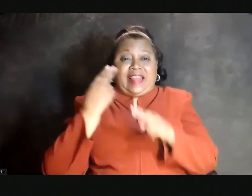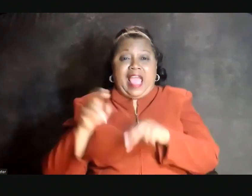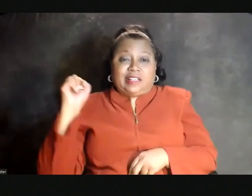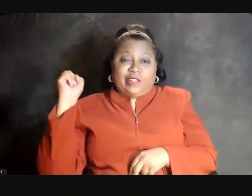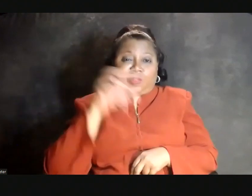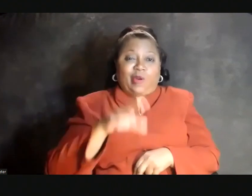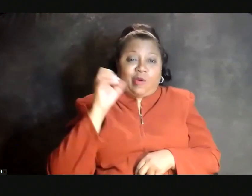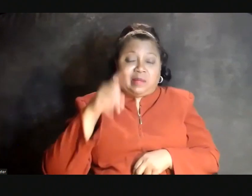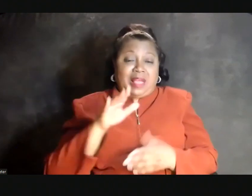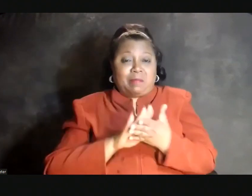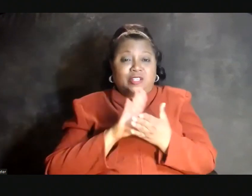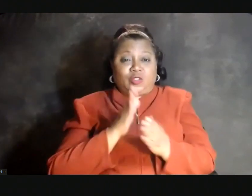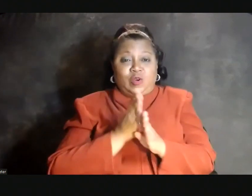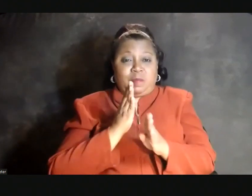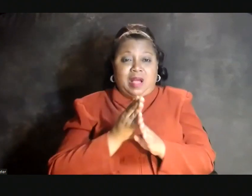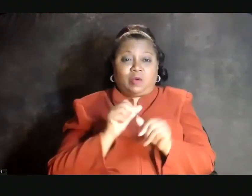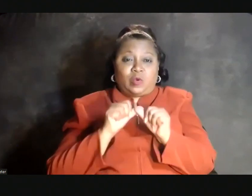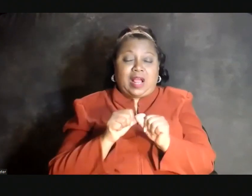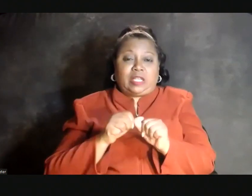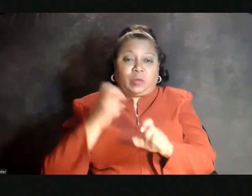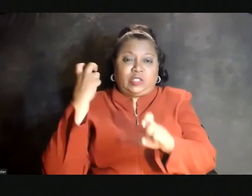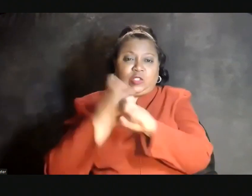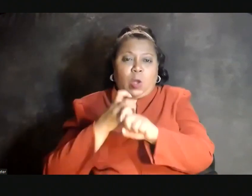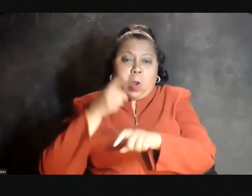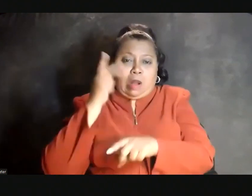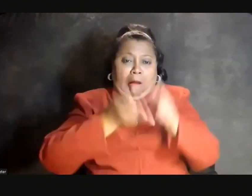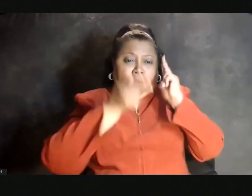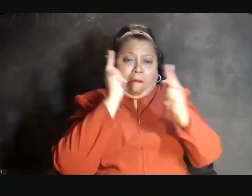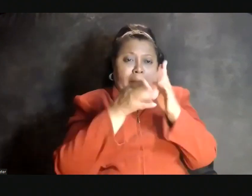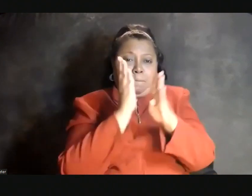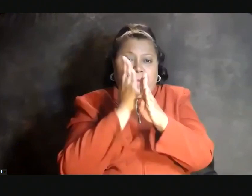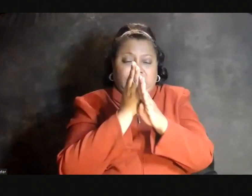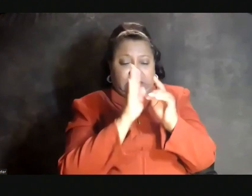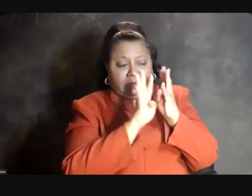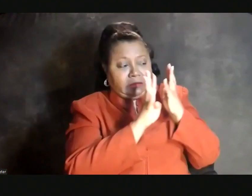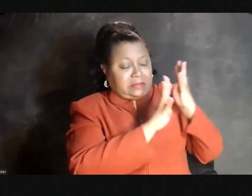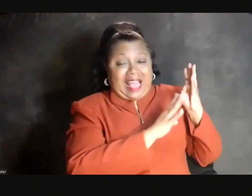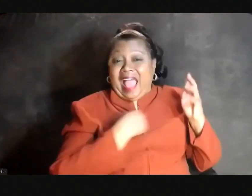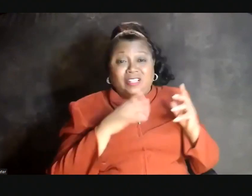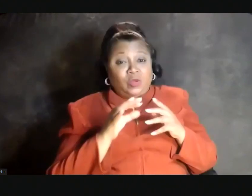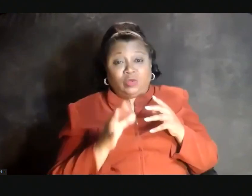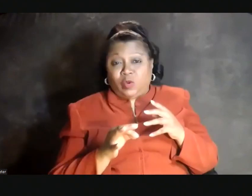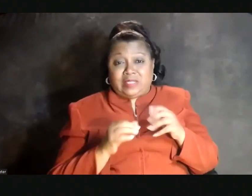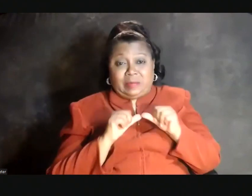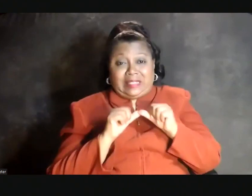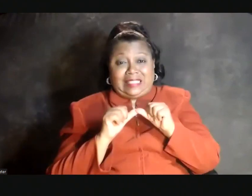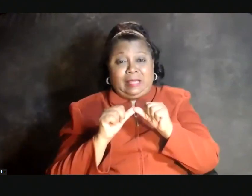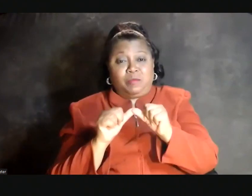My school bus was regularly stoned and shot at. I had no choice but to keep moving,